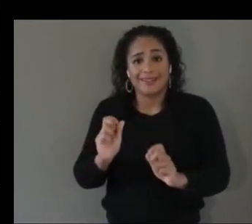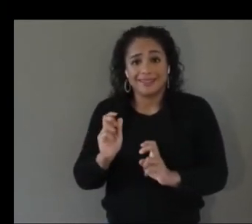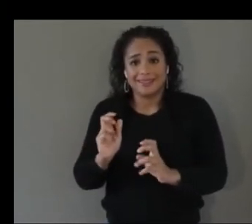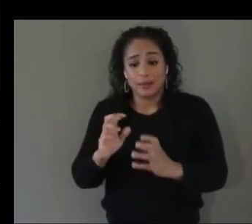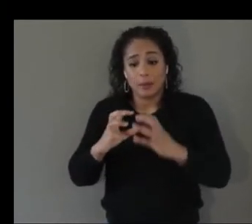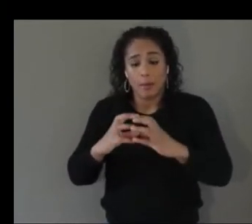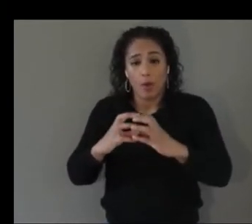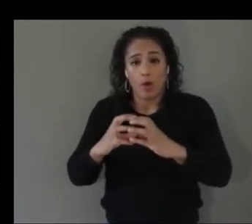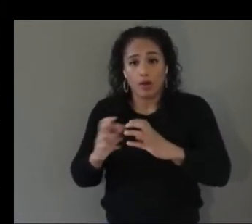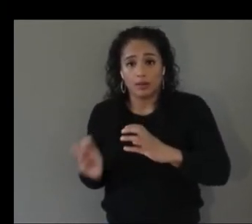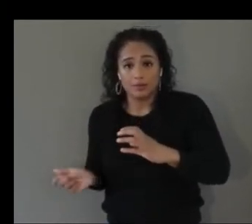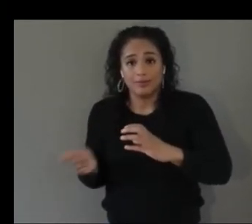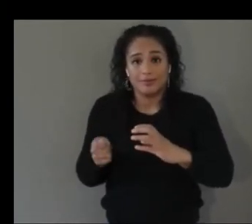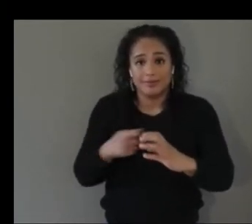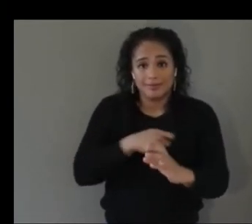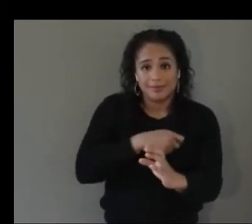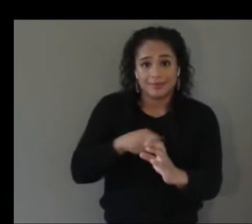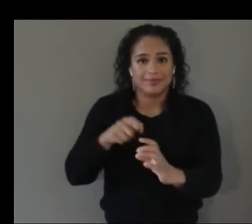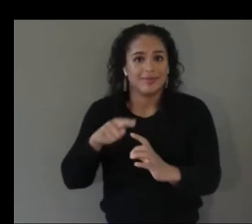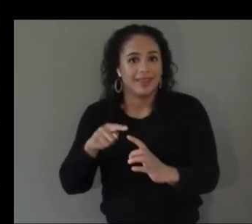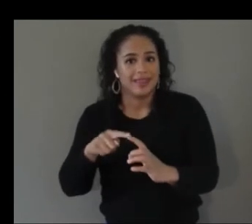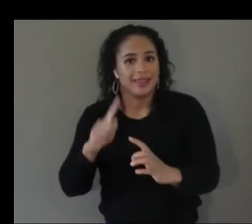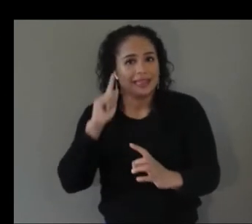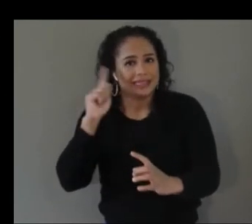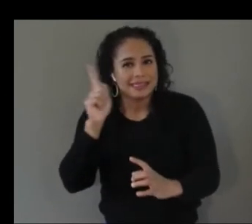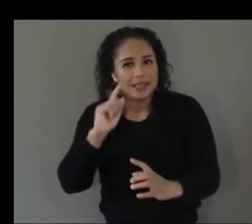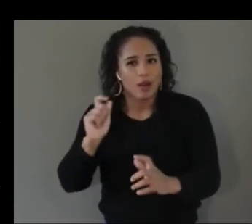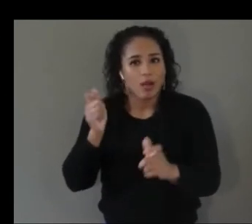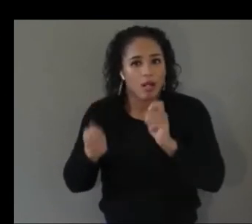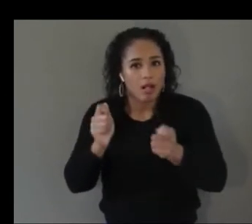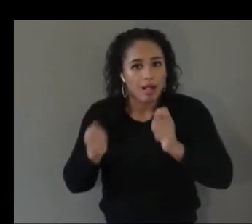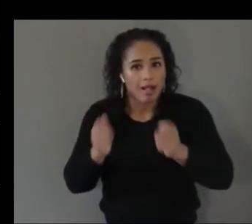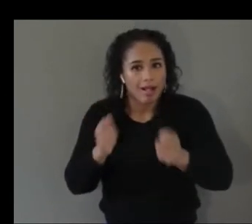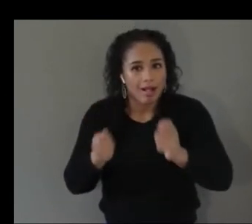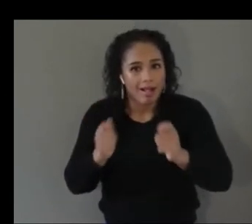hitting the ball back and forth against your opponent trying to get into a semi-circle-shaped